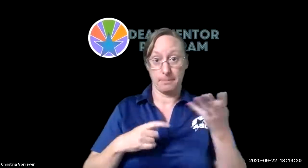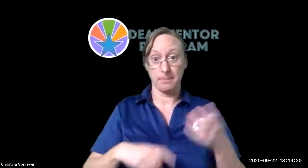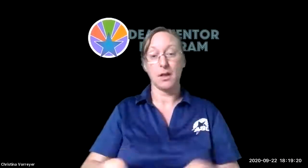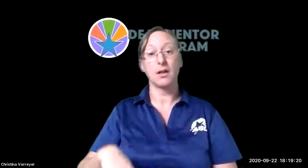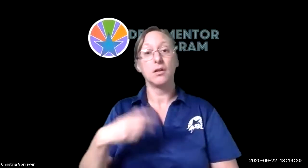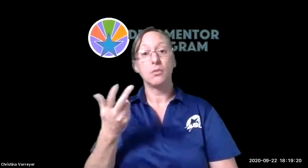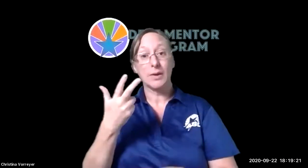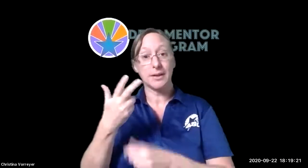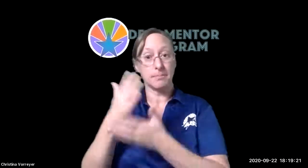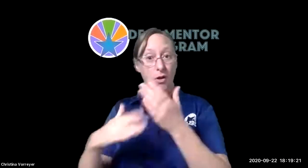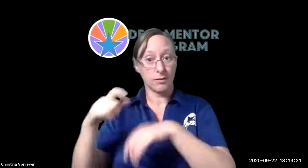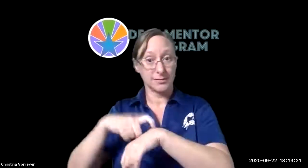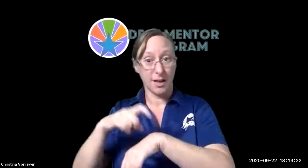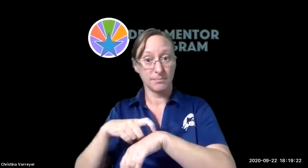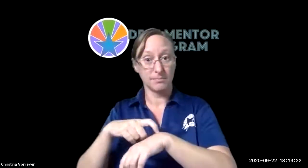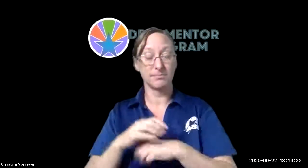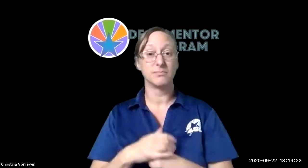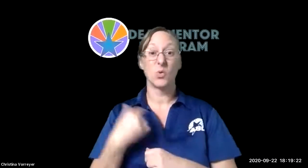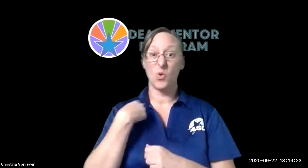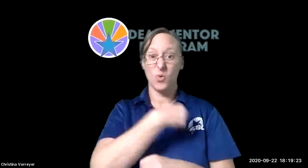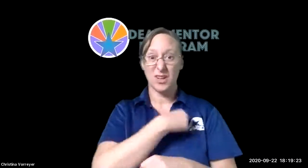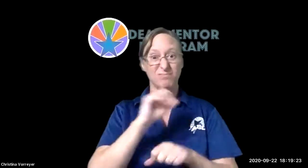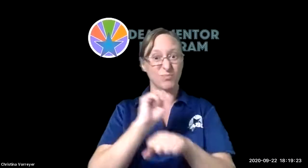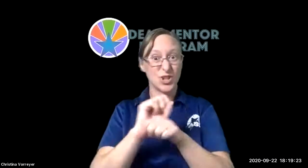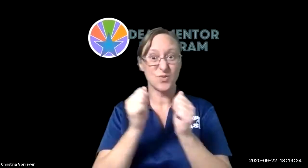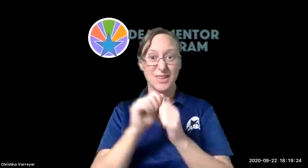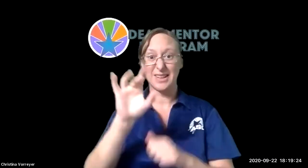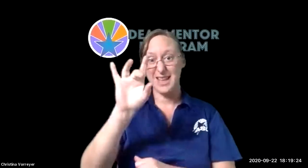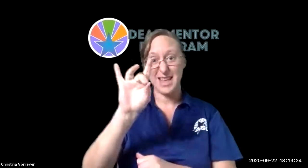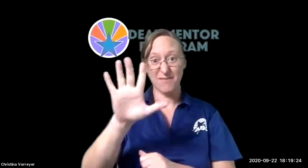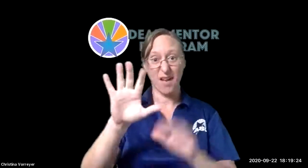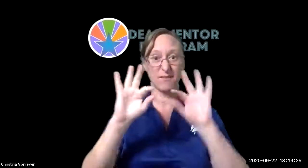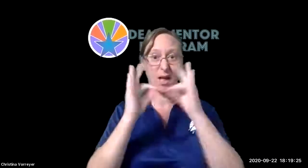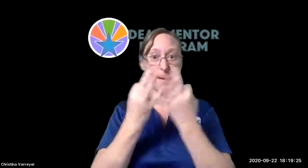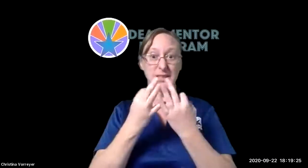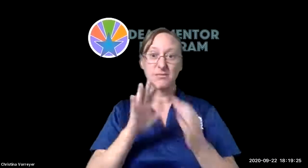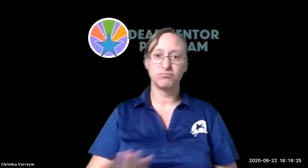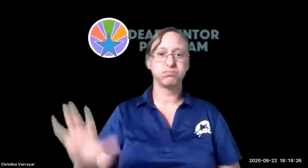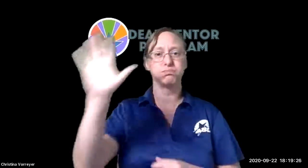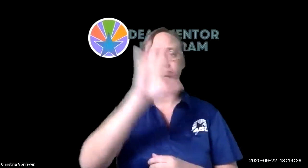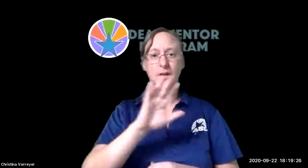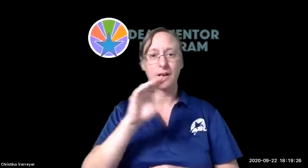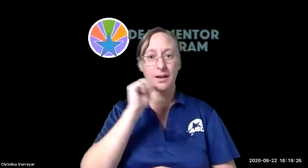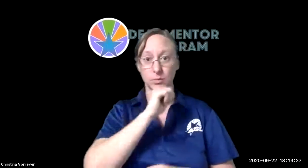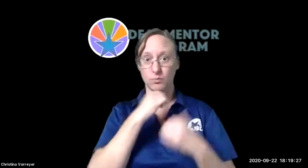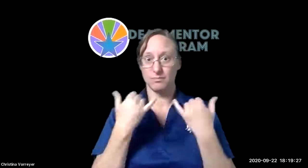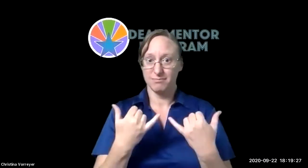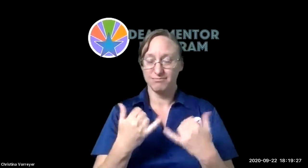um four full-time staff and three part-time staff